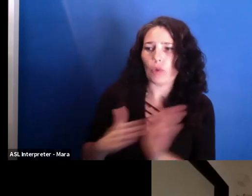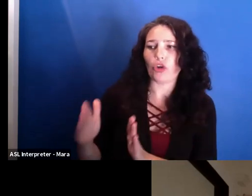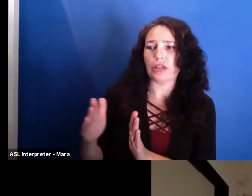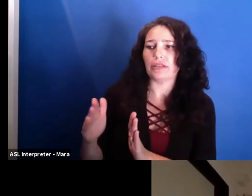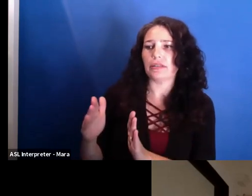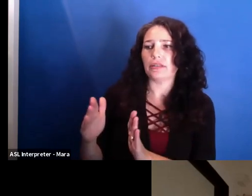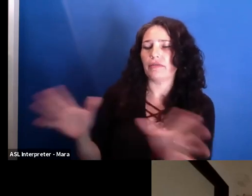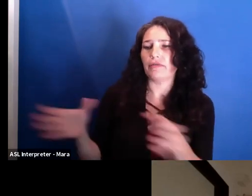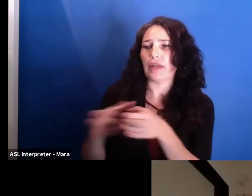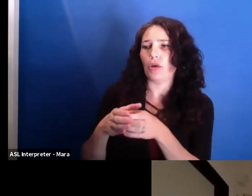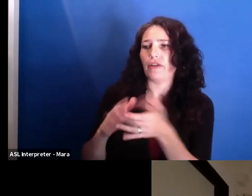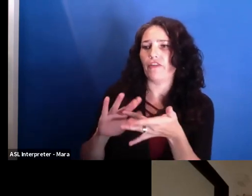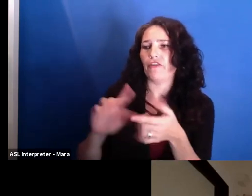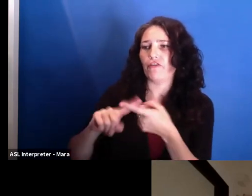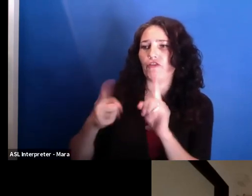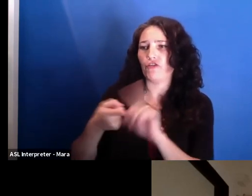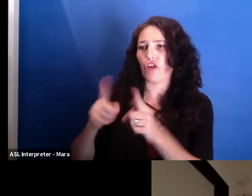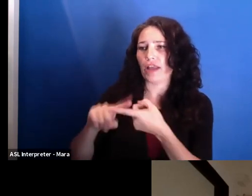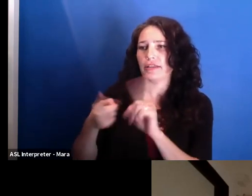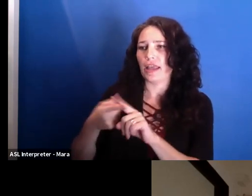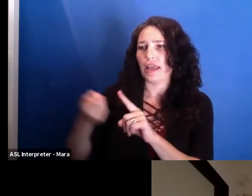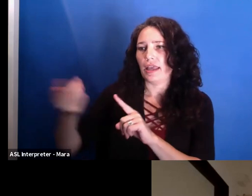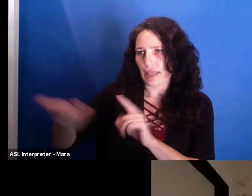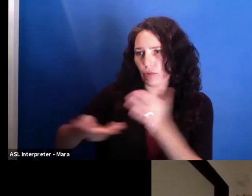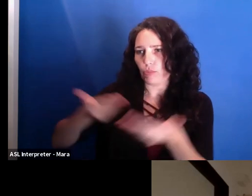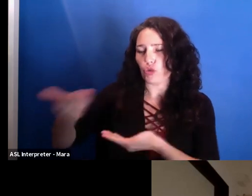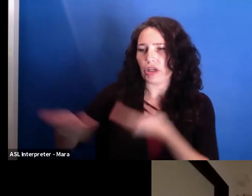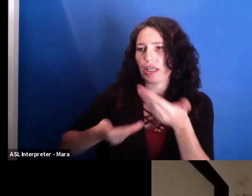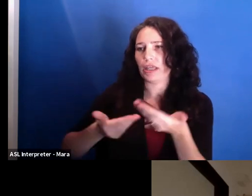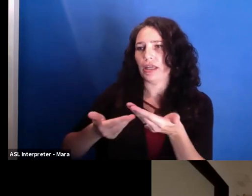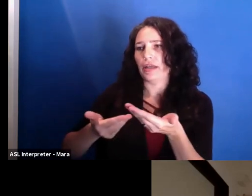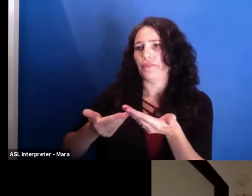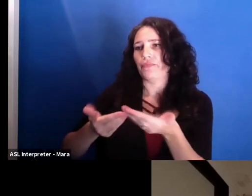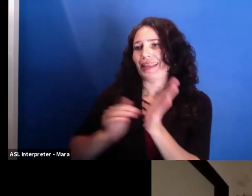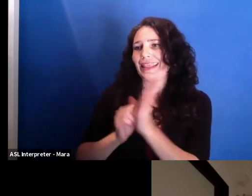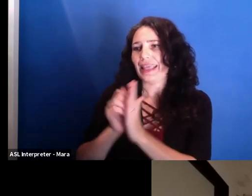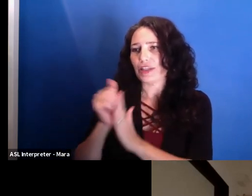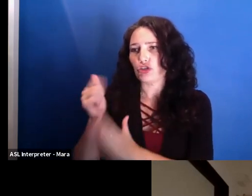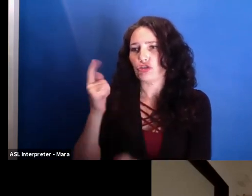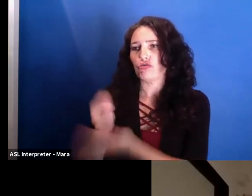bringing cancer treatment and medicine that was not existing in Romania to cancer patients.